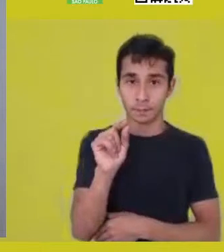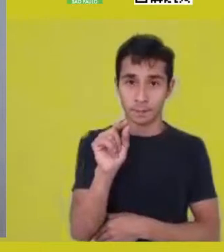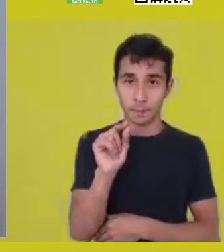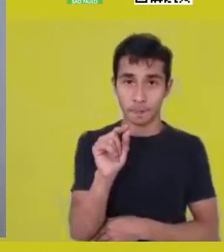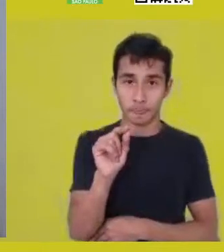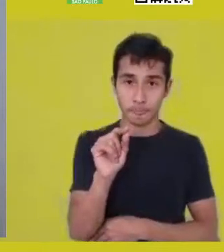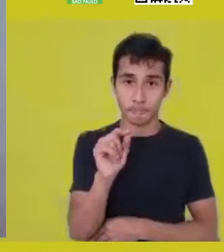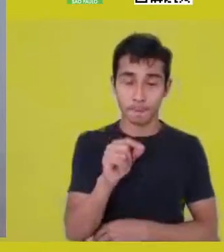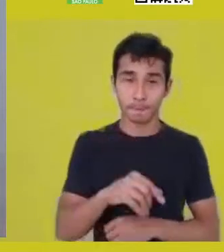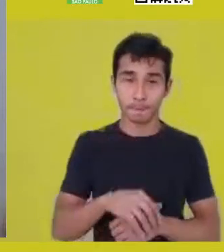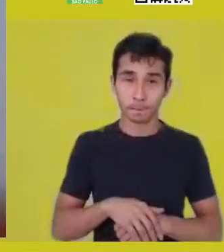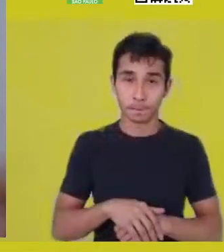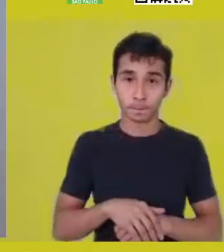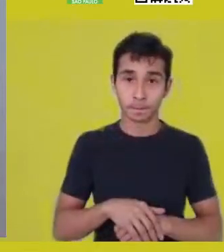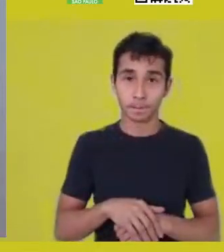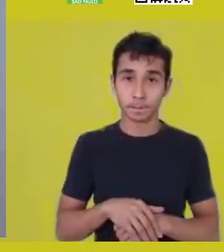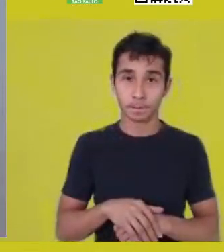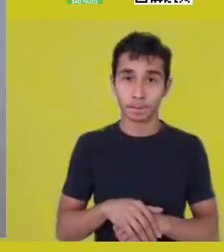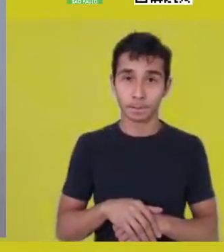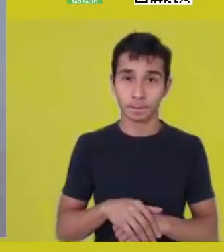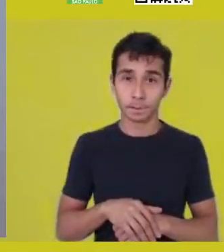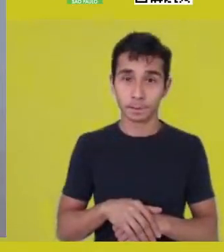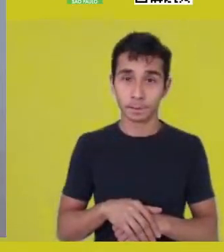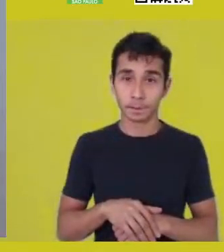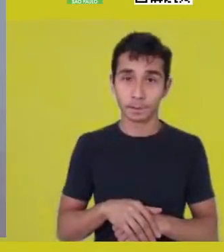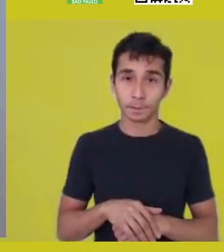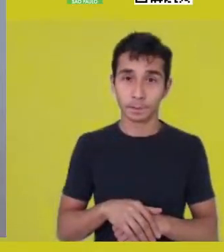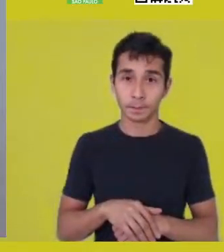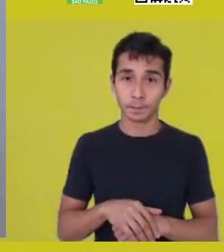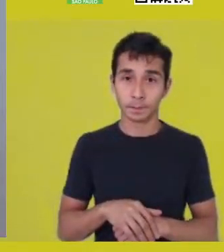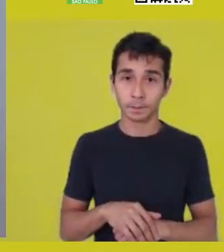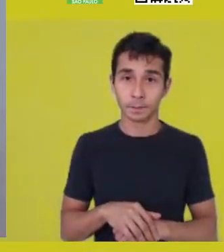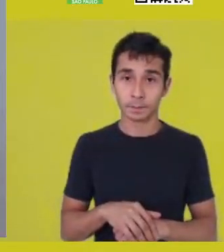the only thing that can inform us about our place,